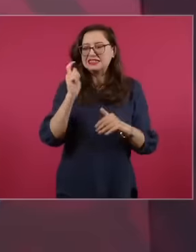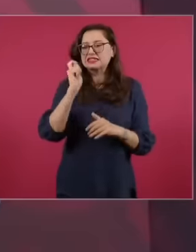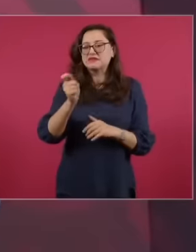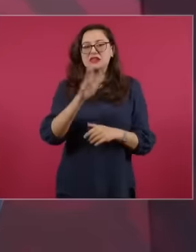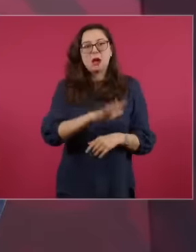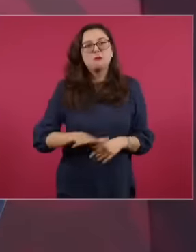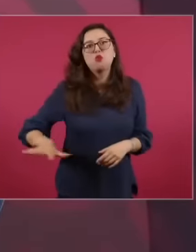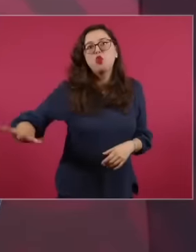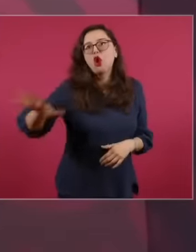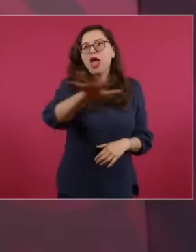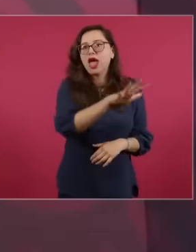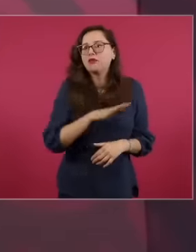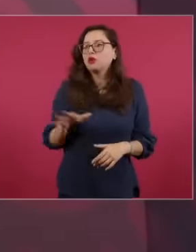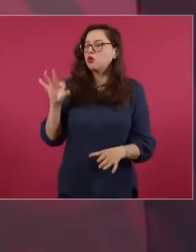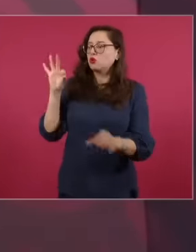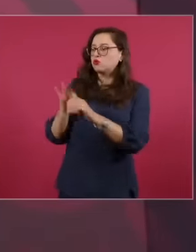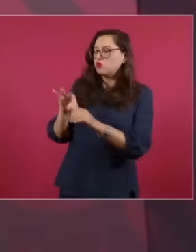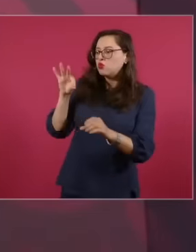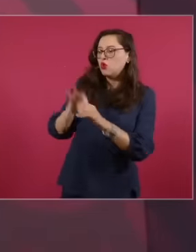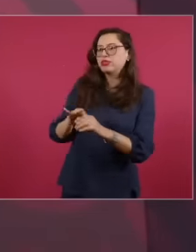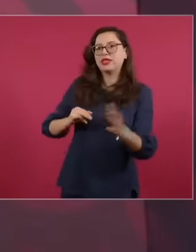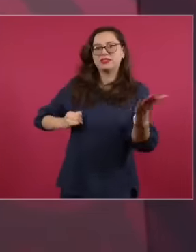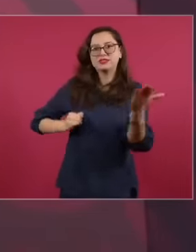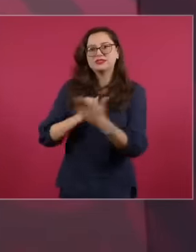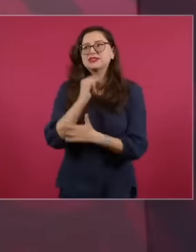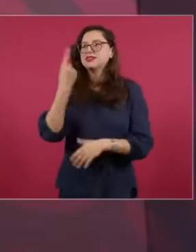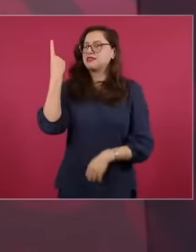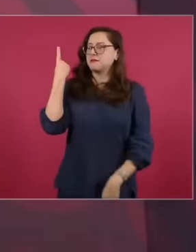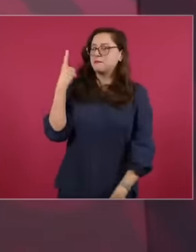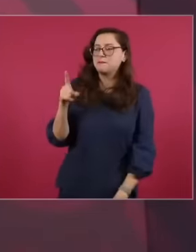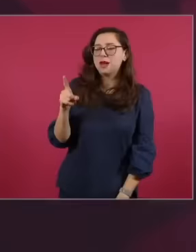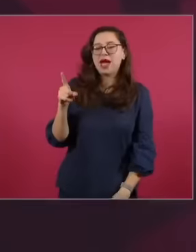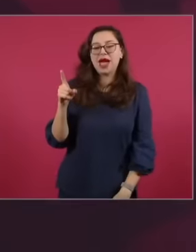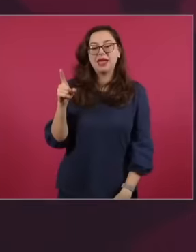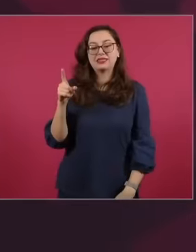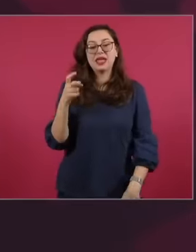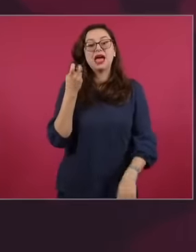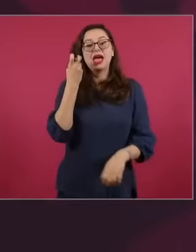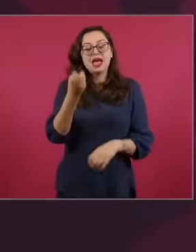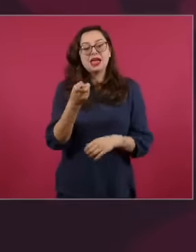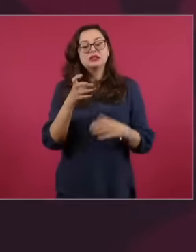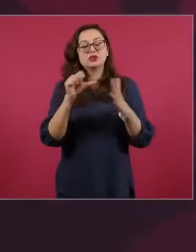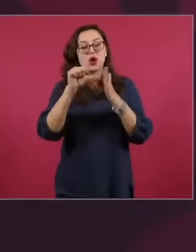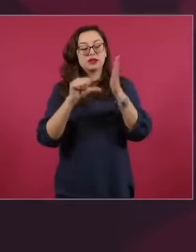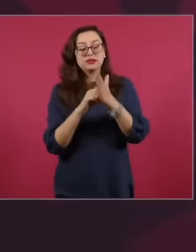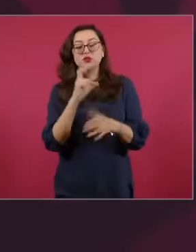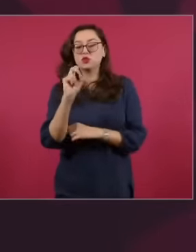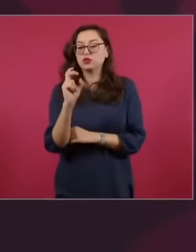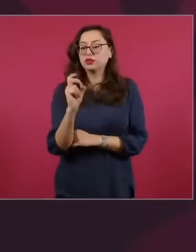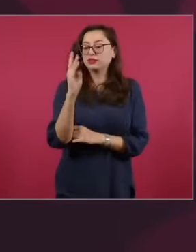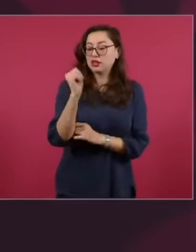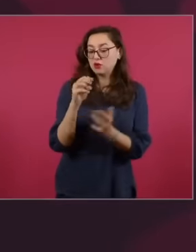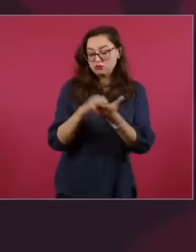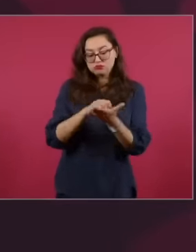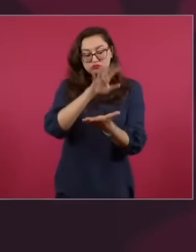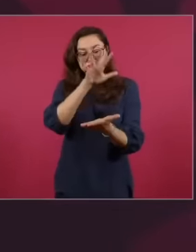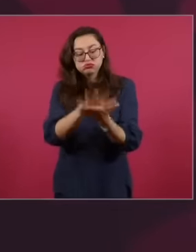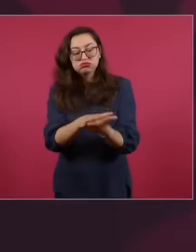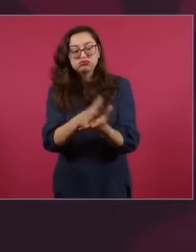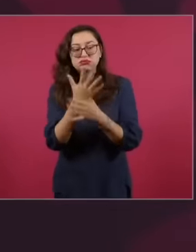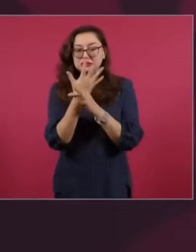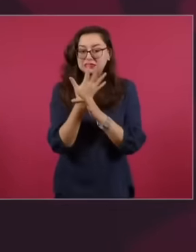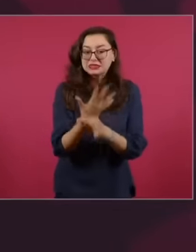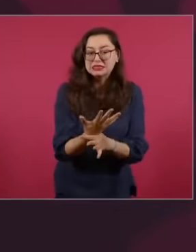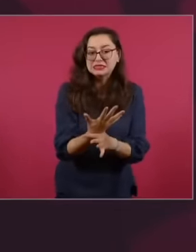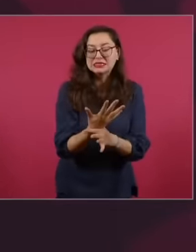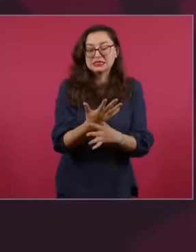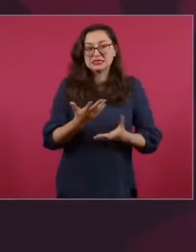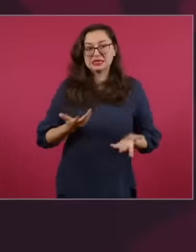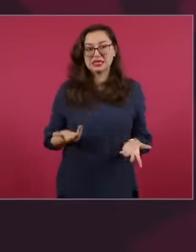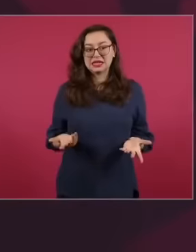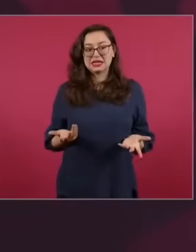decide what Article 39 establishes, the power